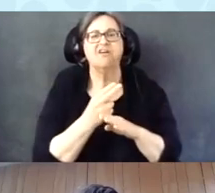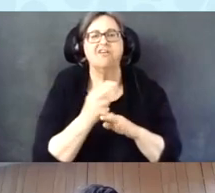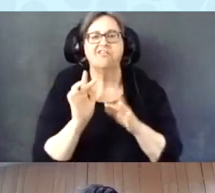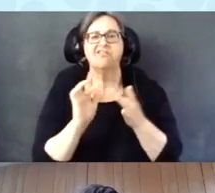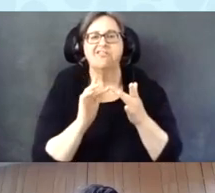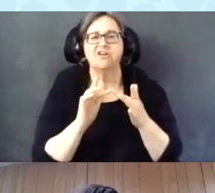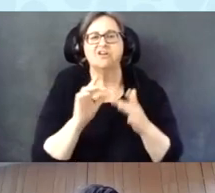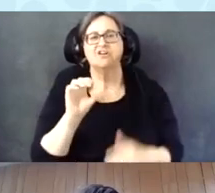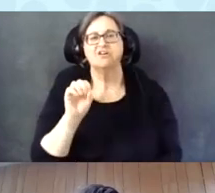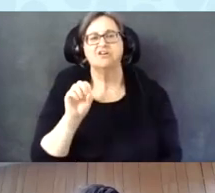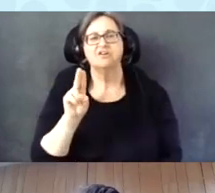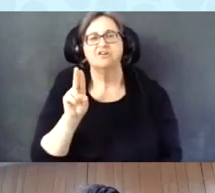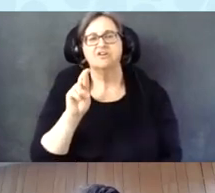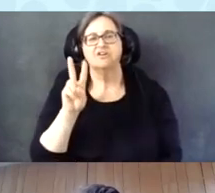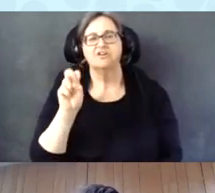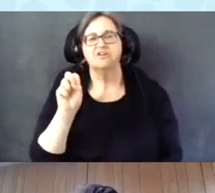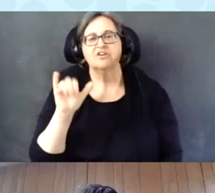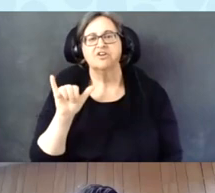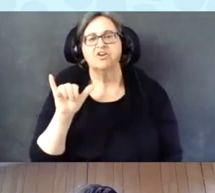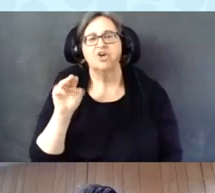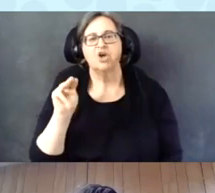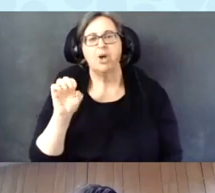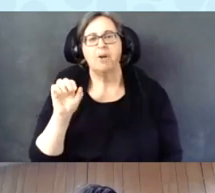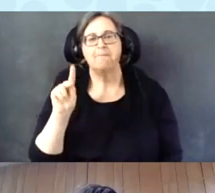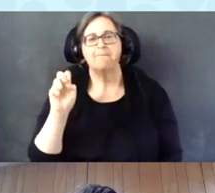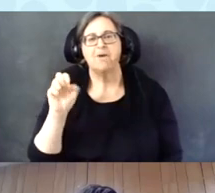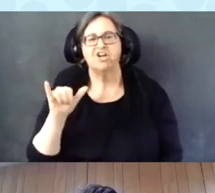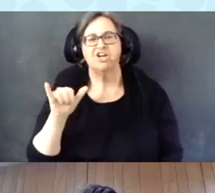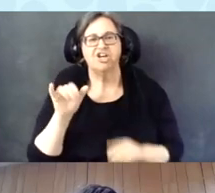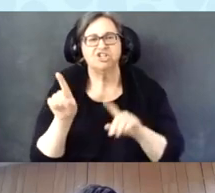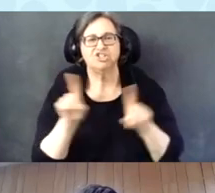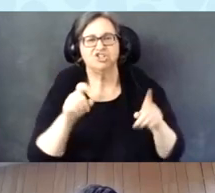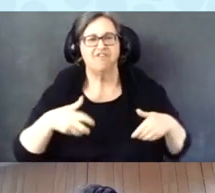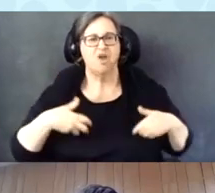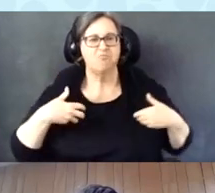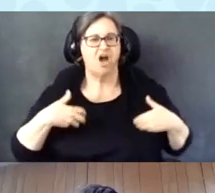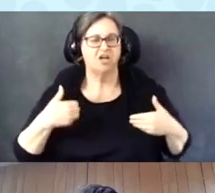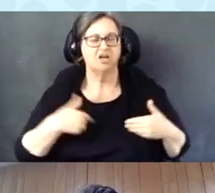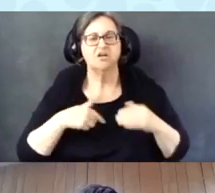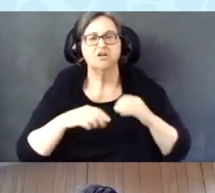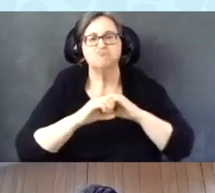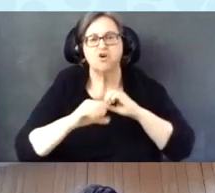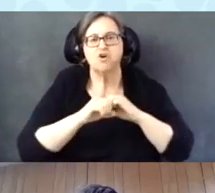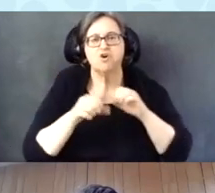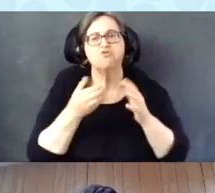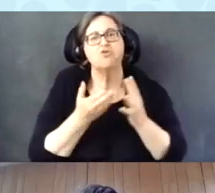And we've promoted those surveys through our member's list, as well as announcements in